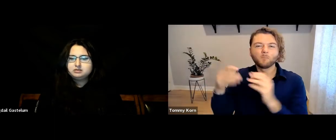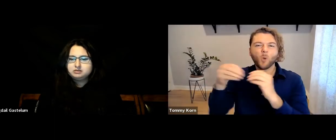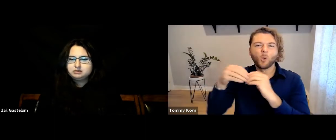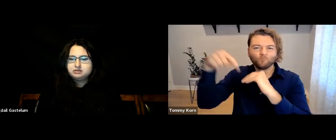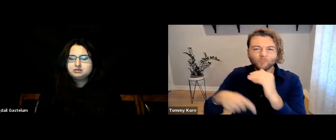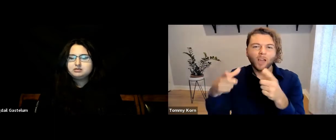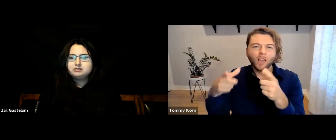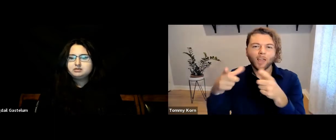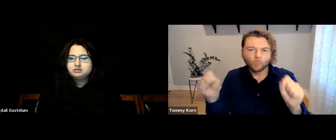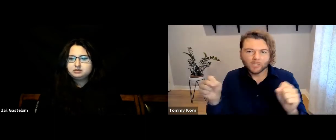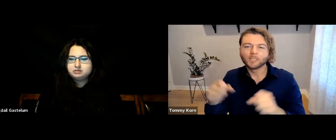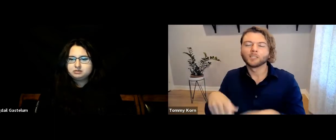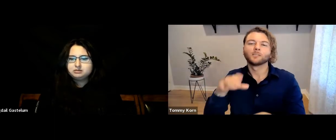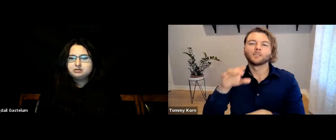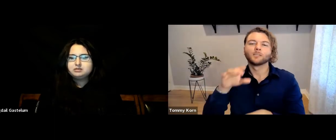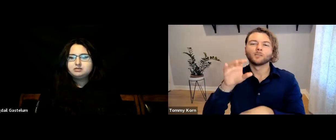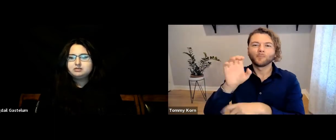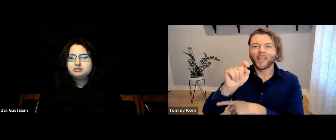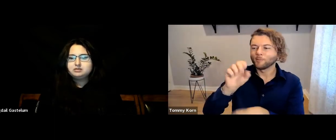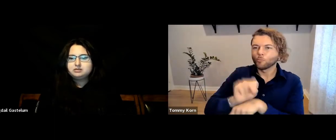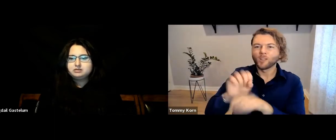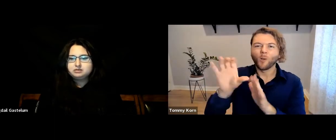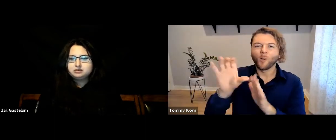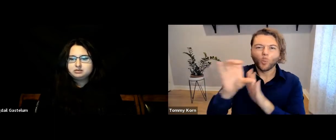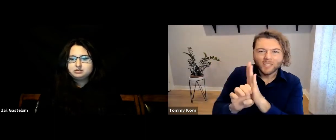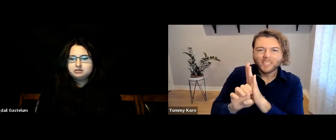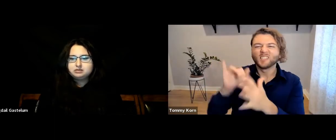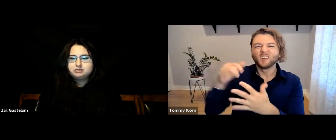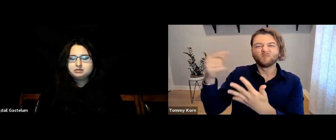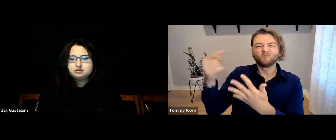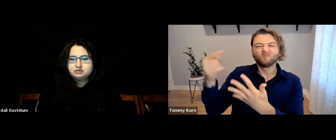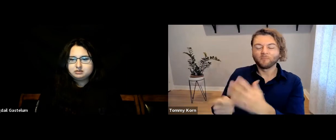which teaches more in-depth topics like linguistics and the code of ethics.